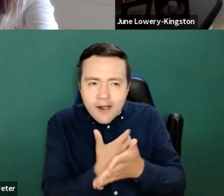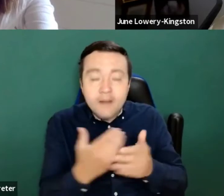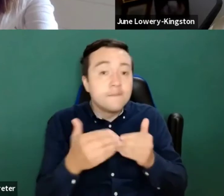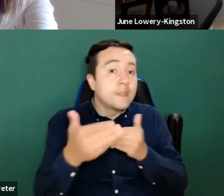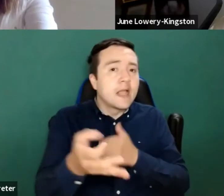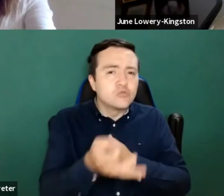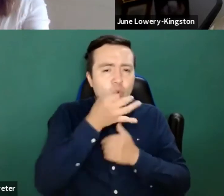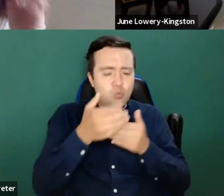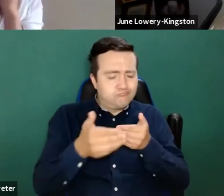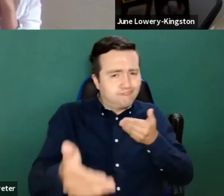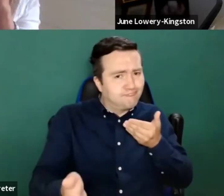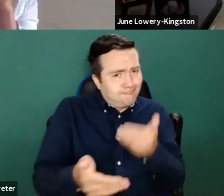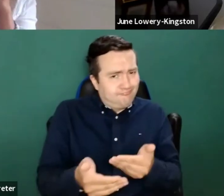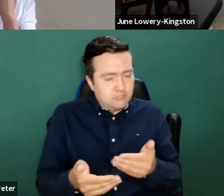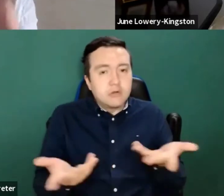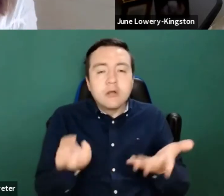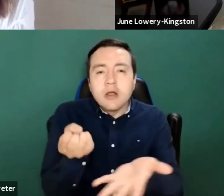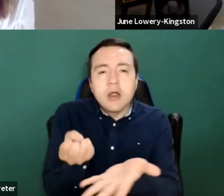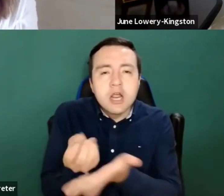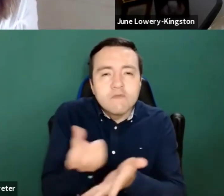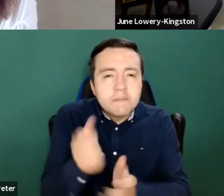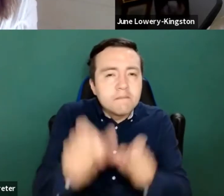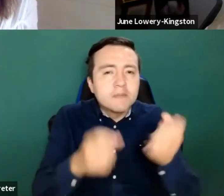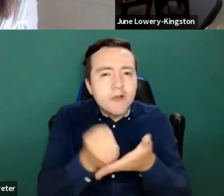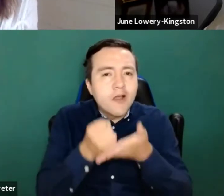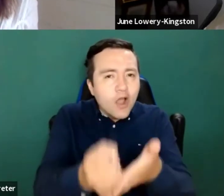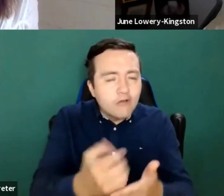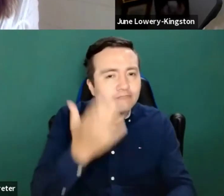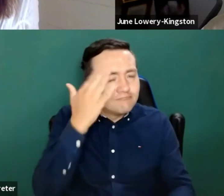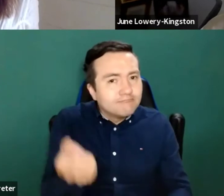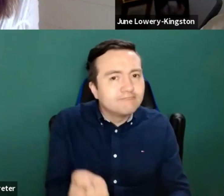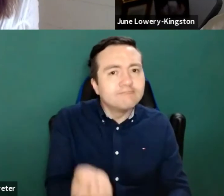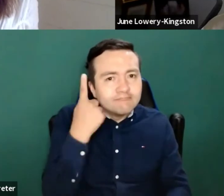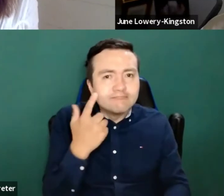information to help people understand I think a bit more the articulation between the web